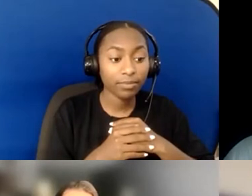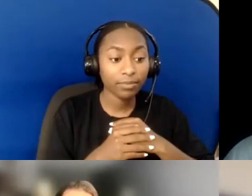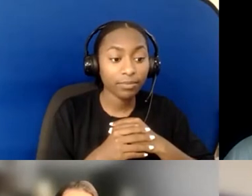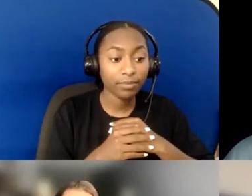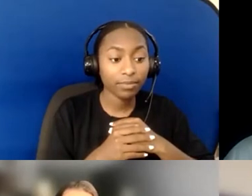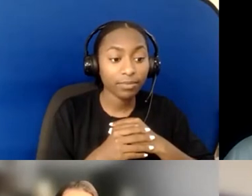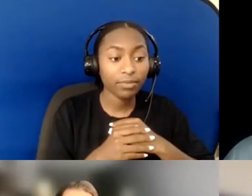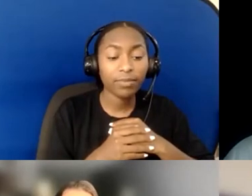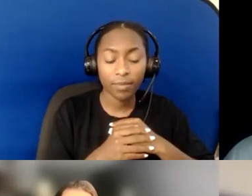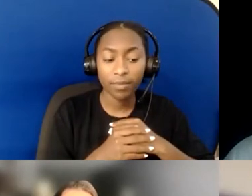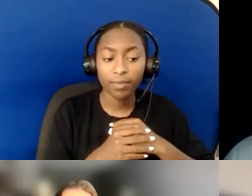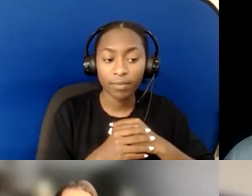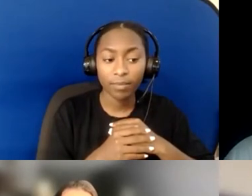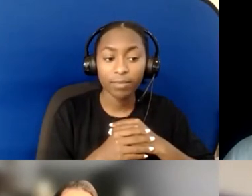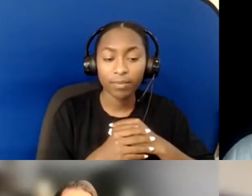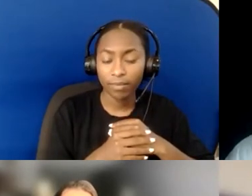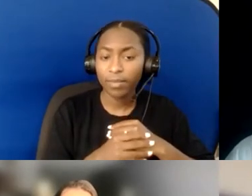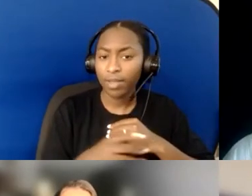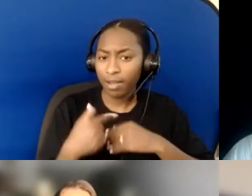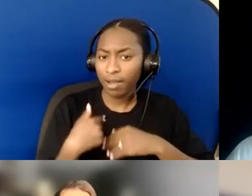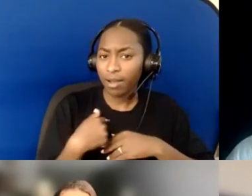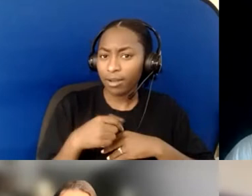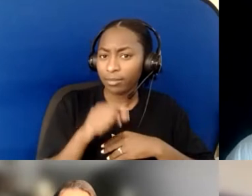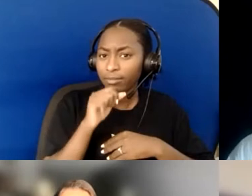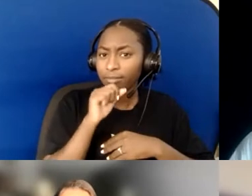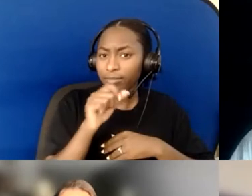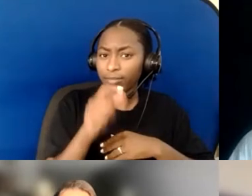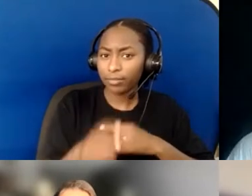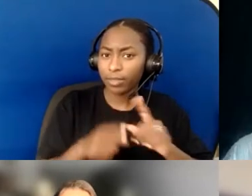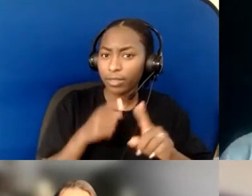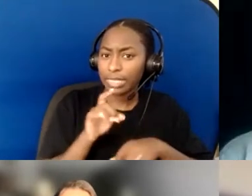"with at least one tangible thing. "Don't end the meeting with 20 tangible things,